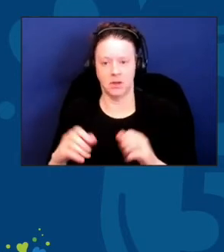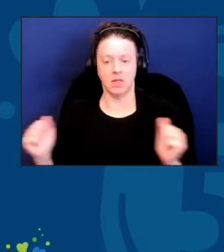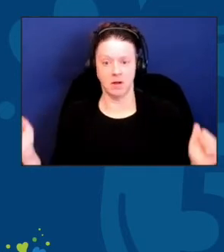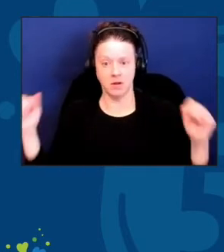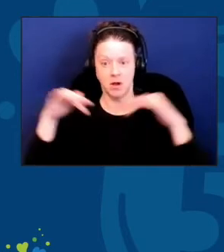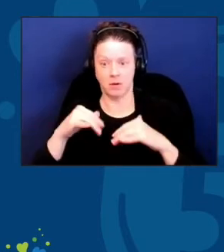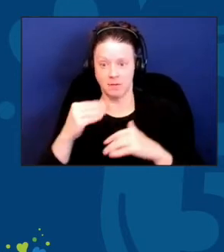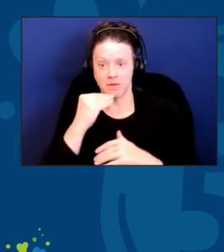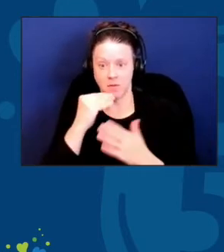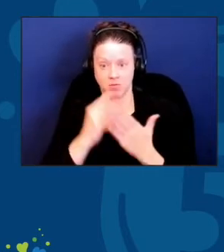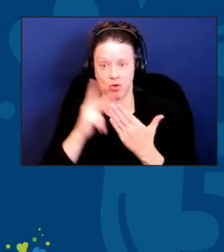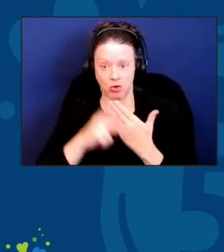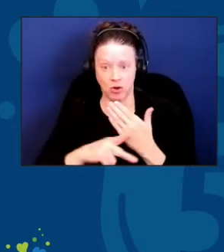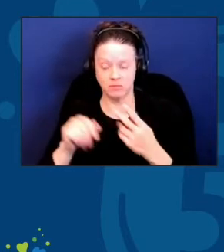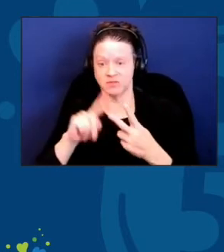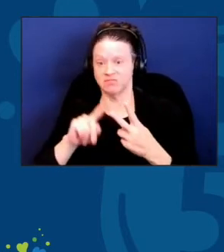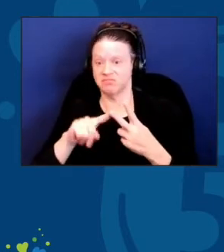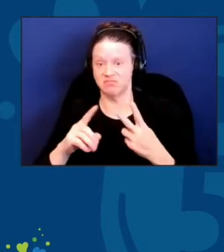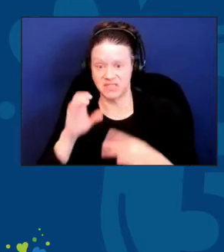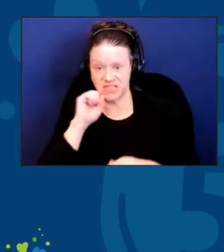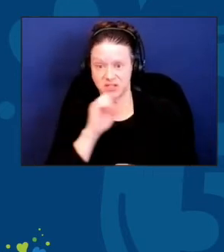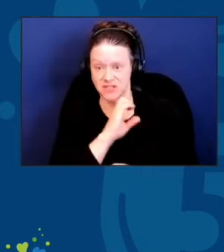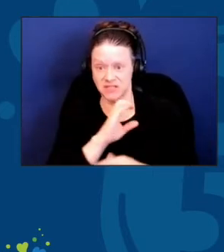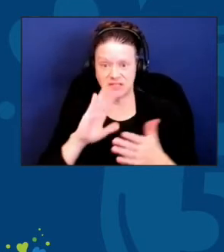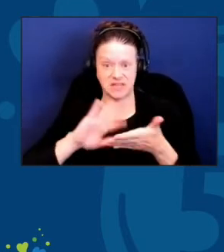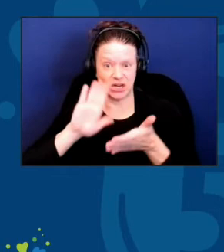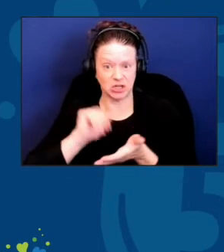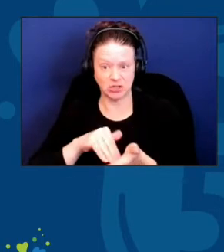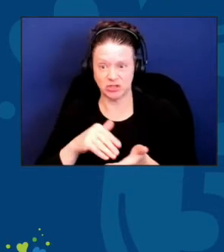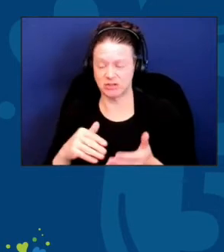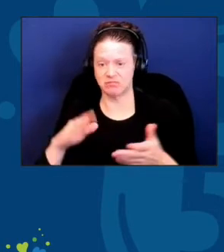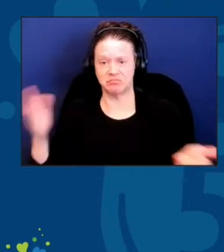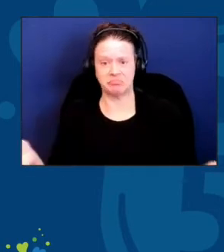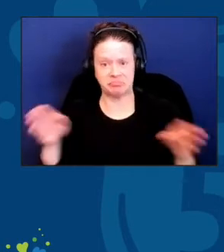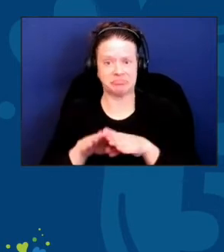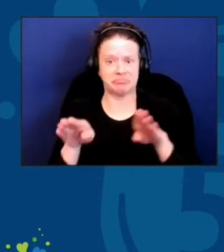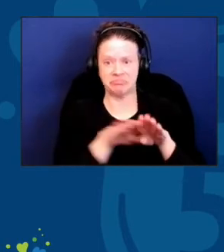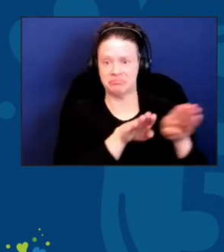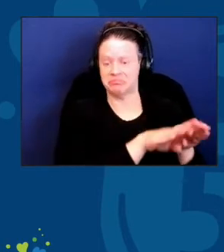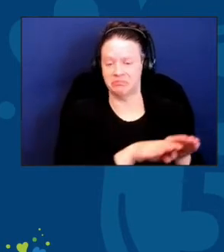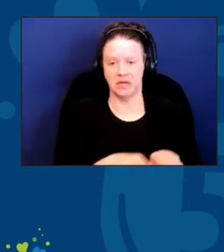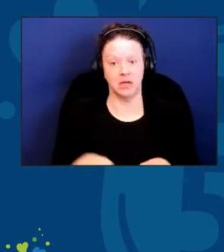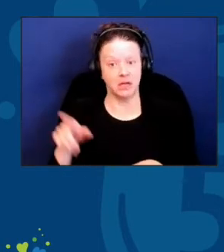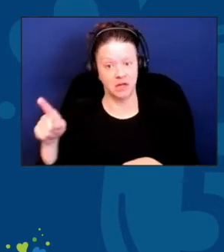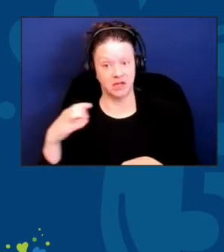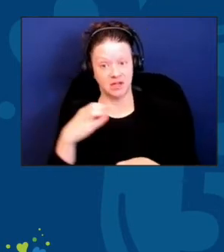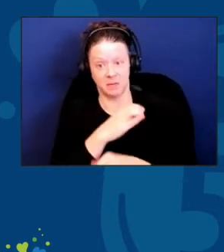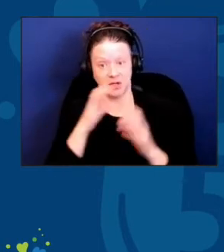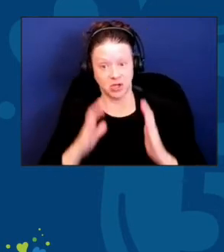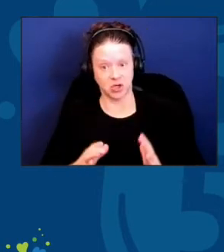and senior centers are shuttered. What do we do? And she came up with the idea of trying to keep those kitchens open,